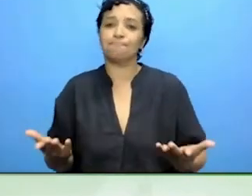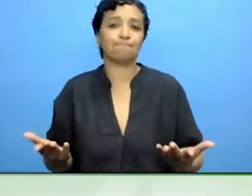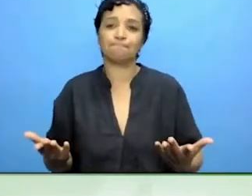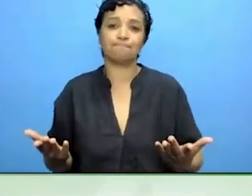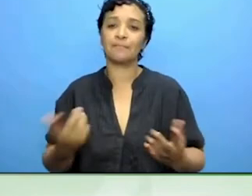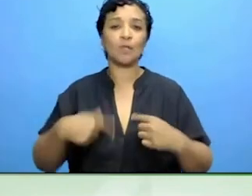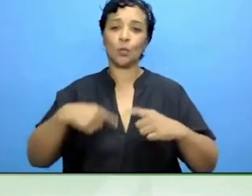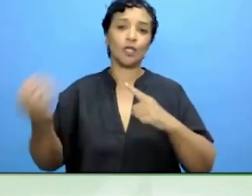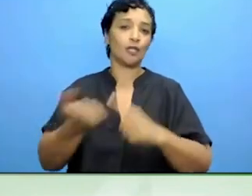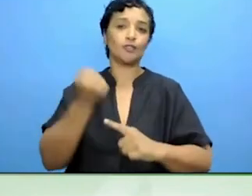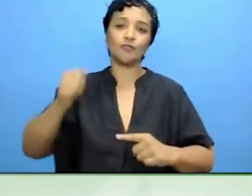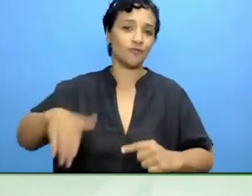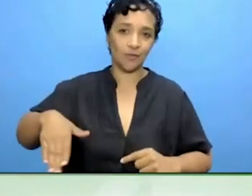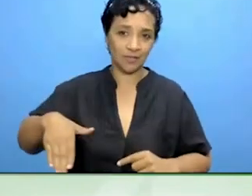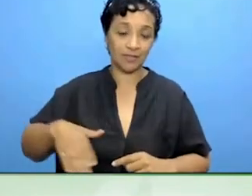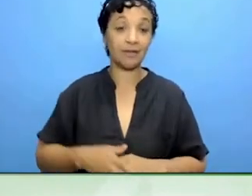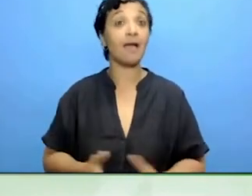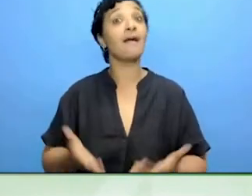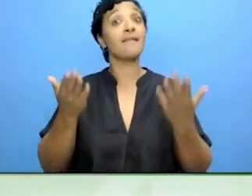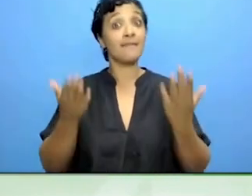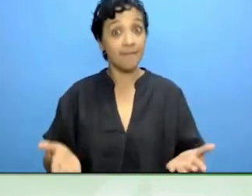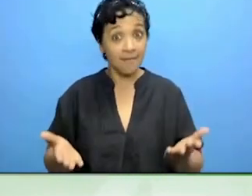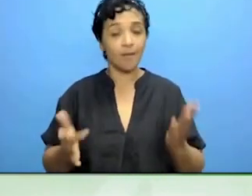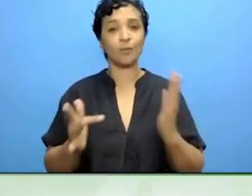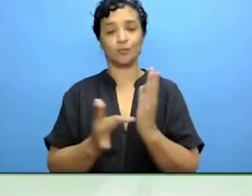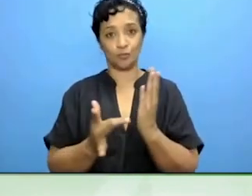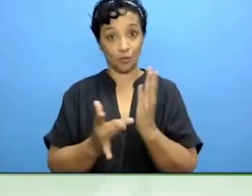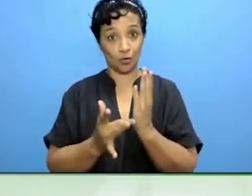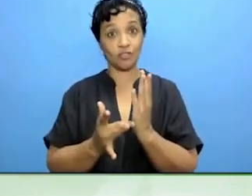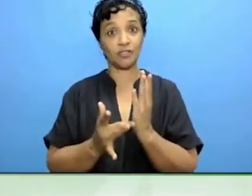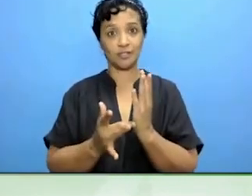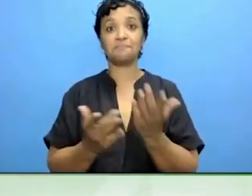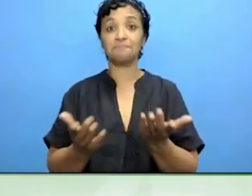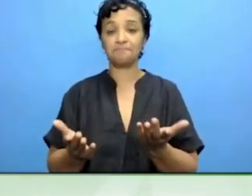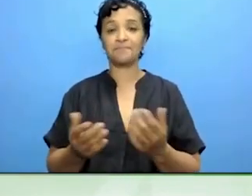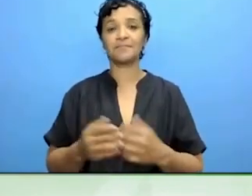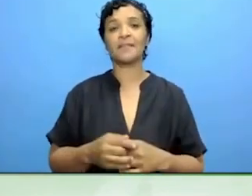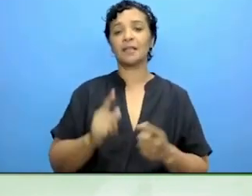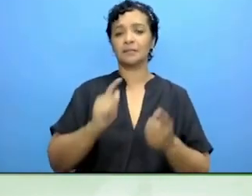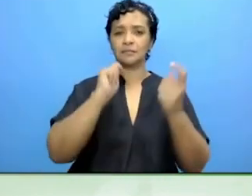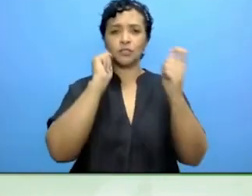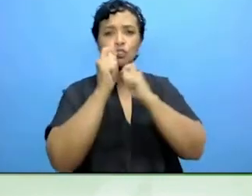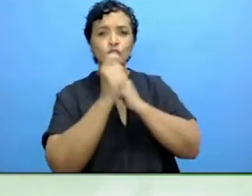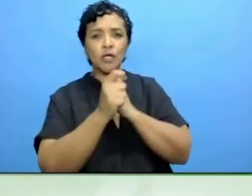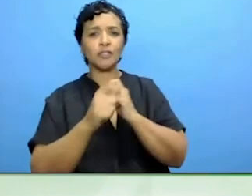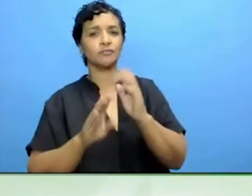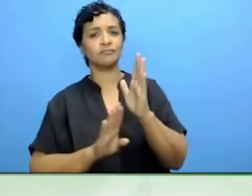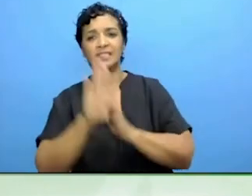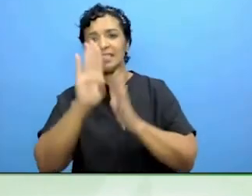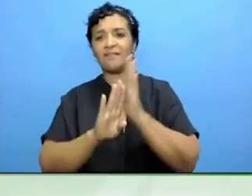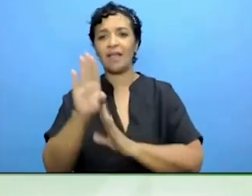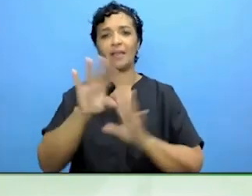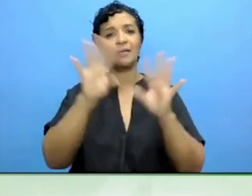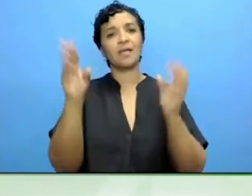With the technology aspect and the changes and everything going so